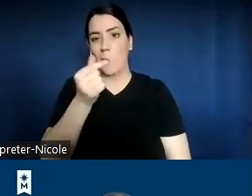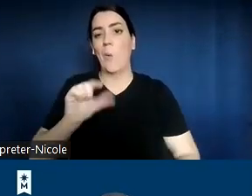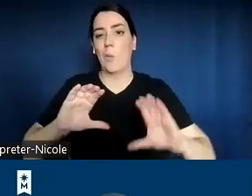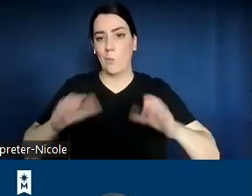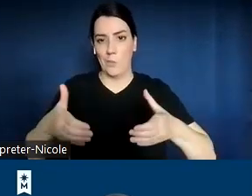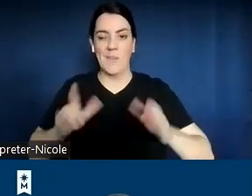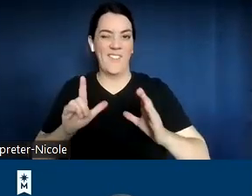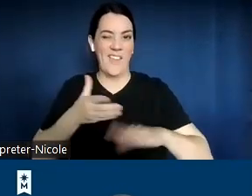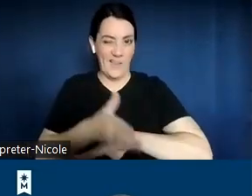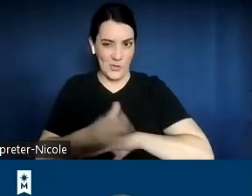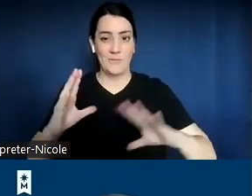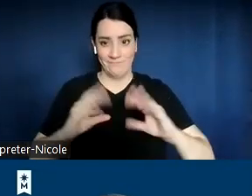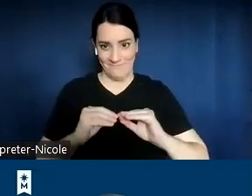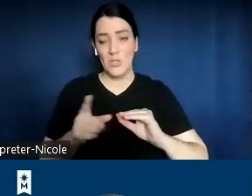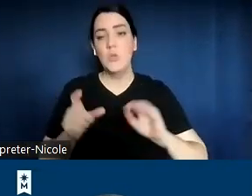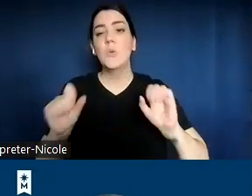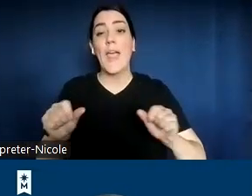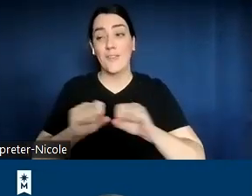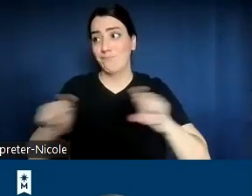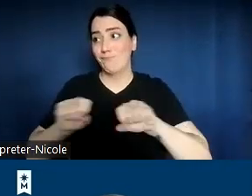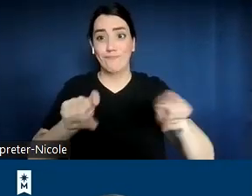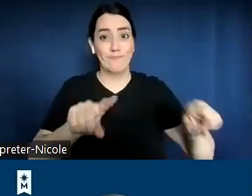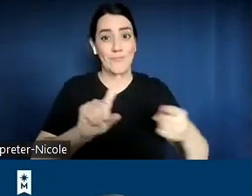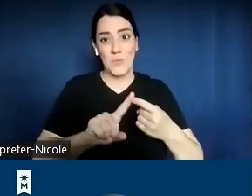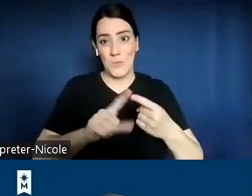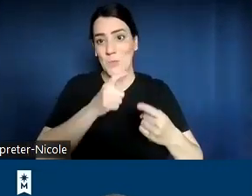you can feel free to share that with your colleagues.